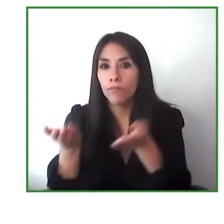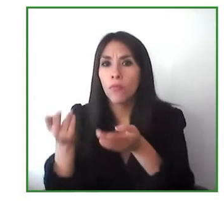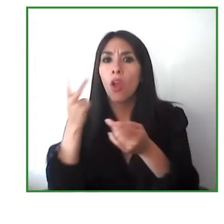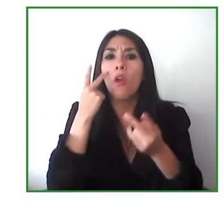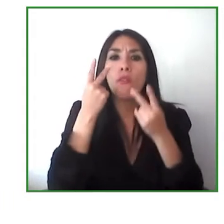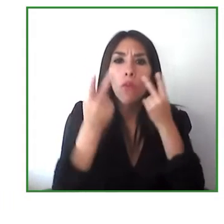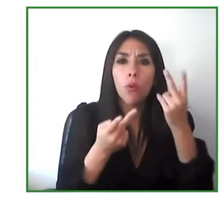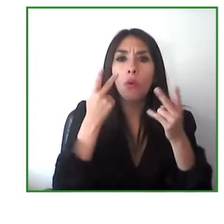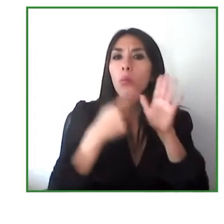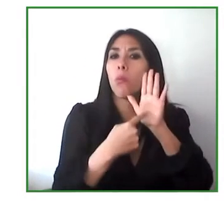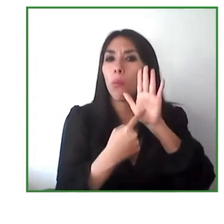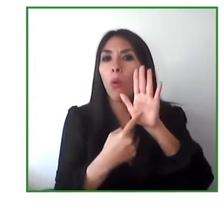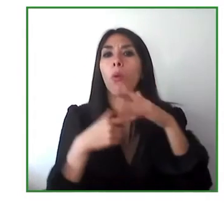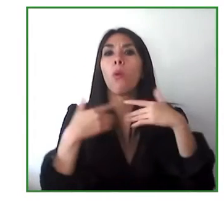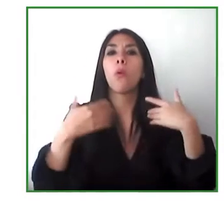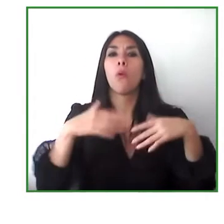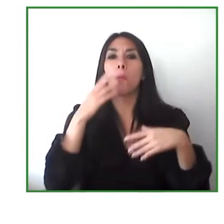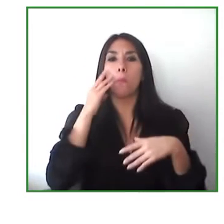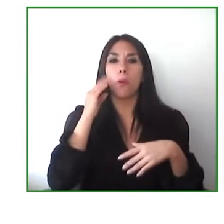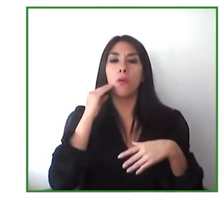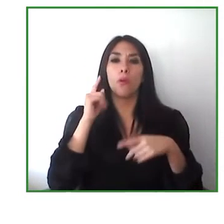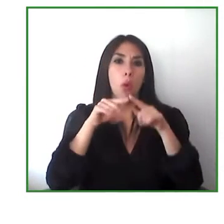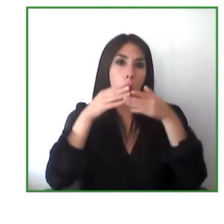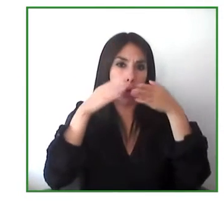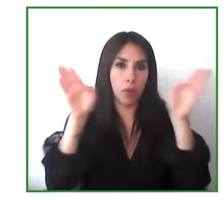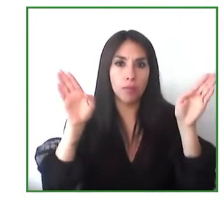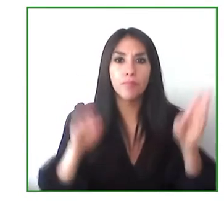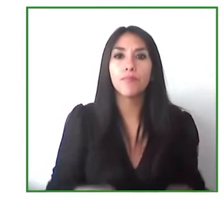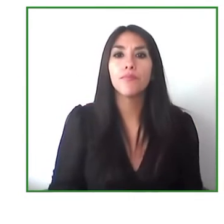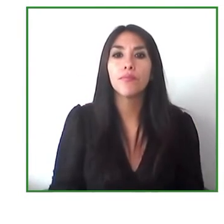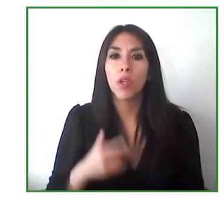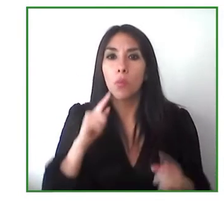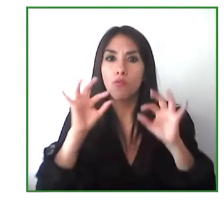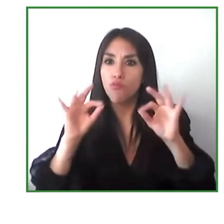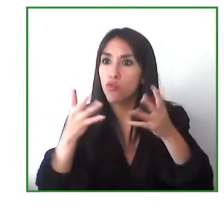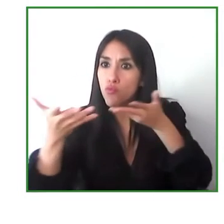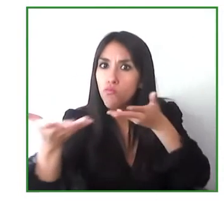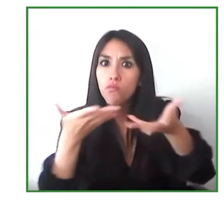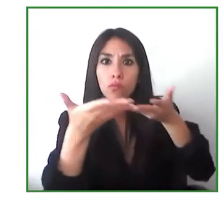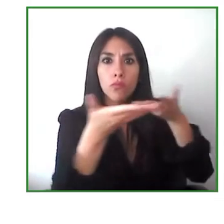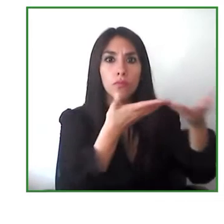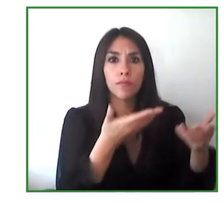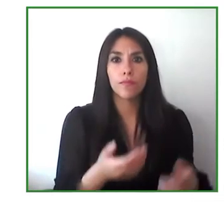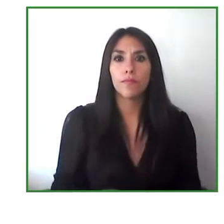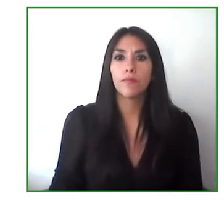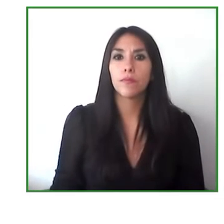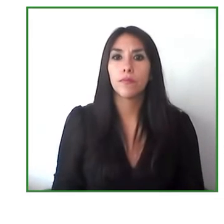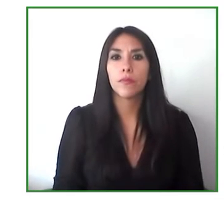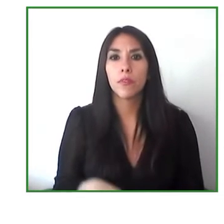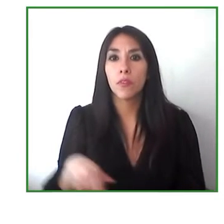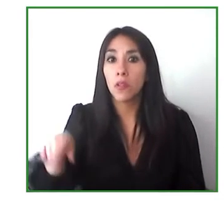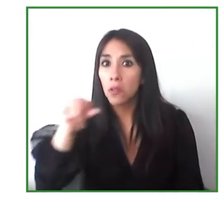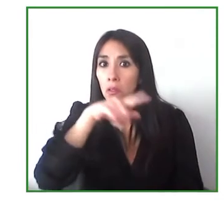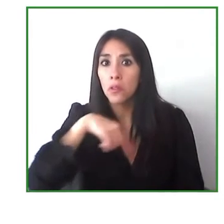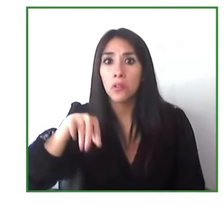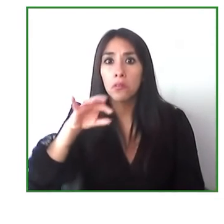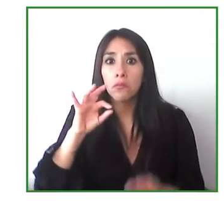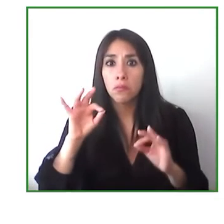intellectual capacity but it's those emotions the empathy those bonds that we build so that